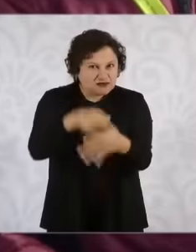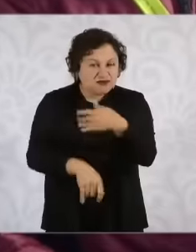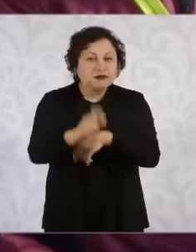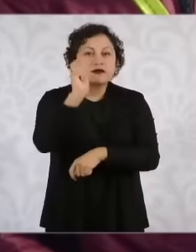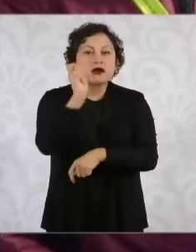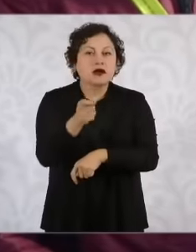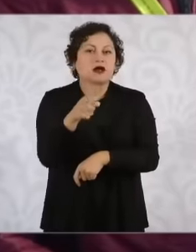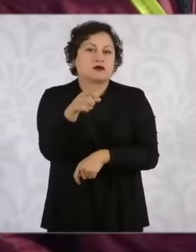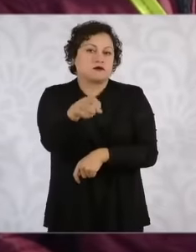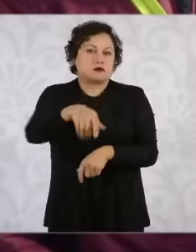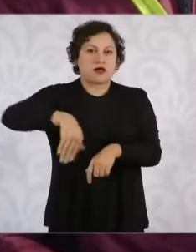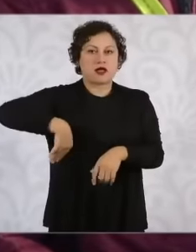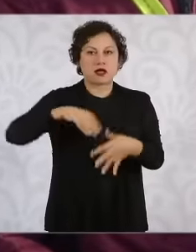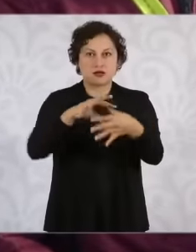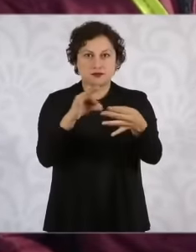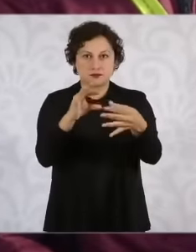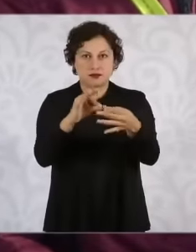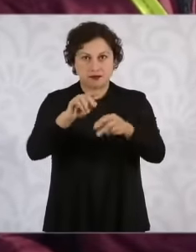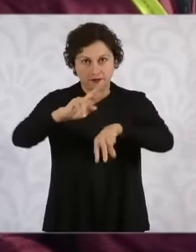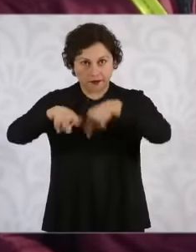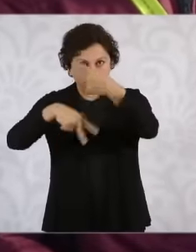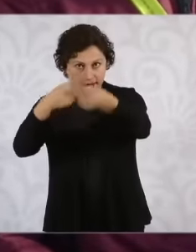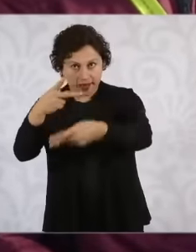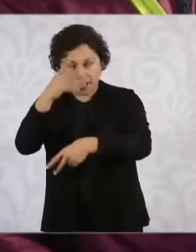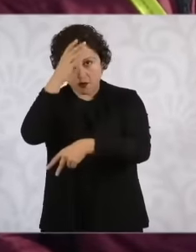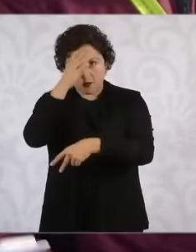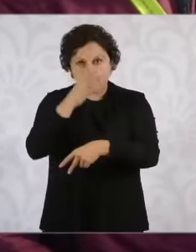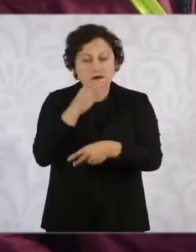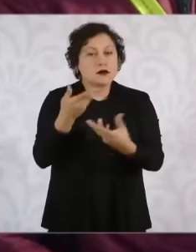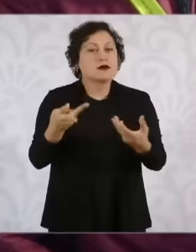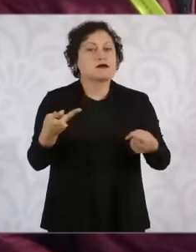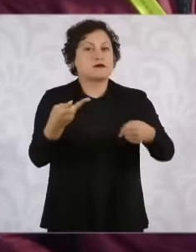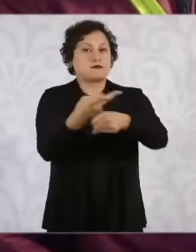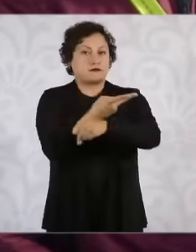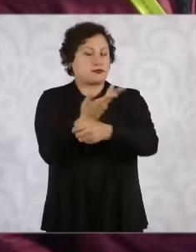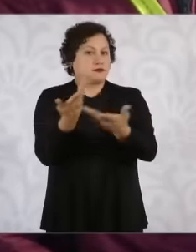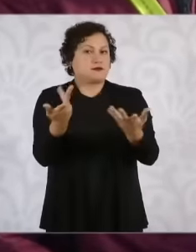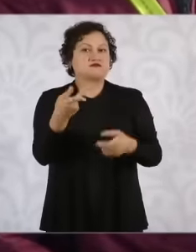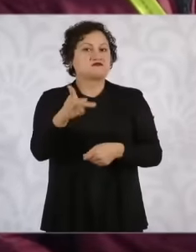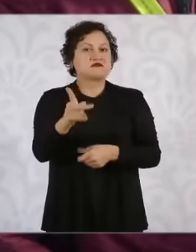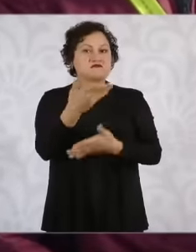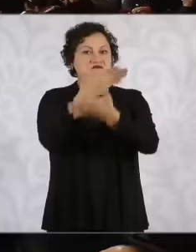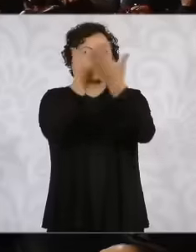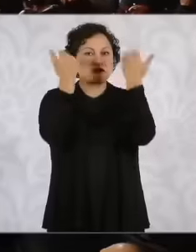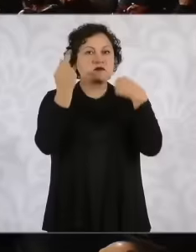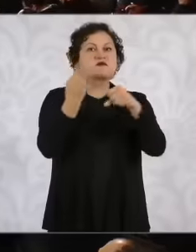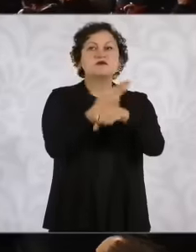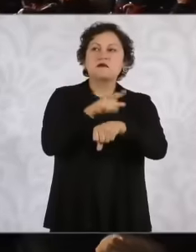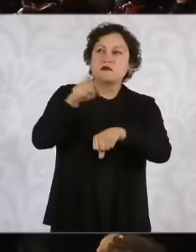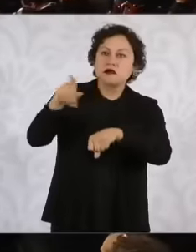mentioned it well, it's going to go to Culiacán, but we do not know what has happened in Chilpancingo. At the moment,